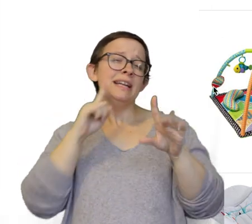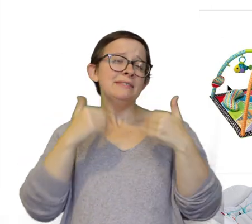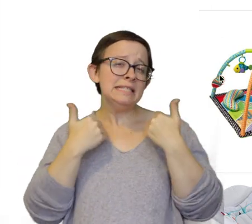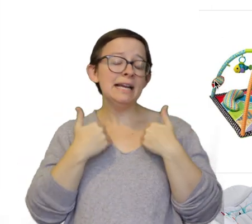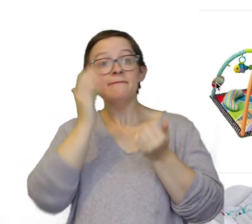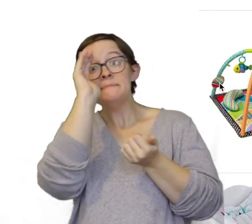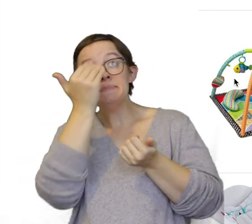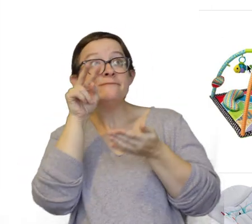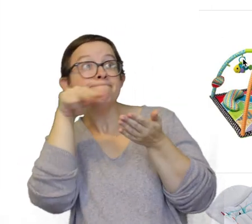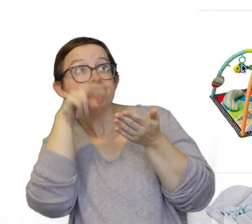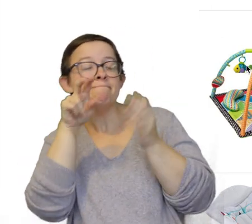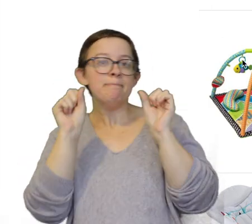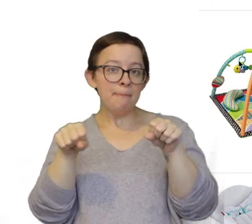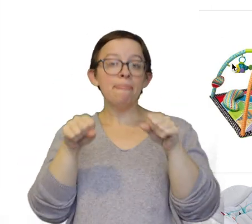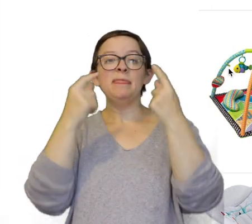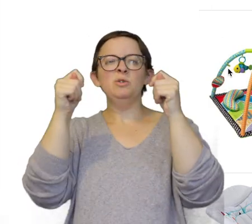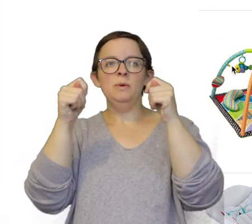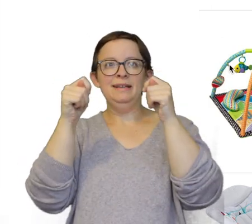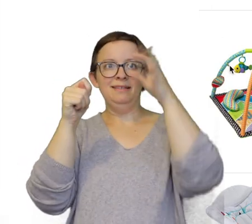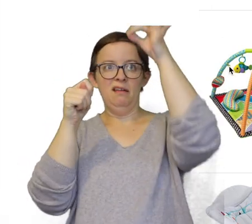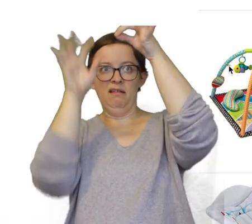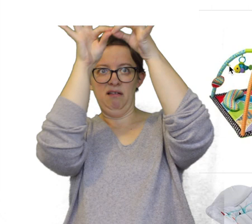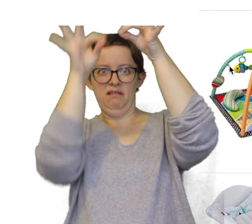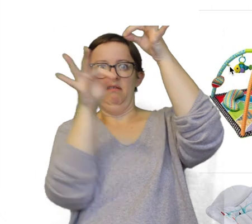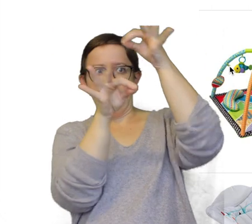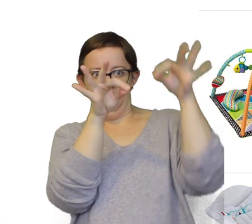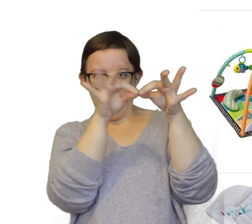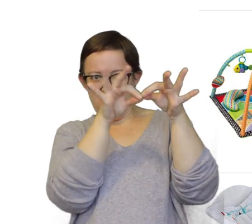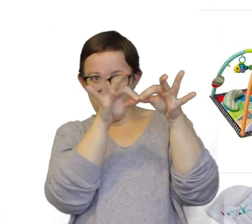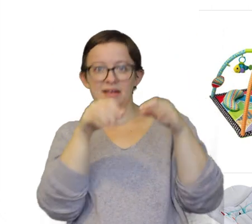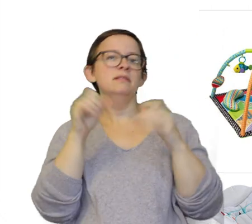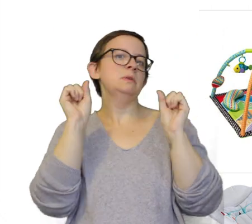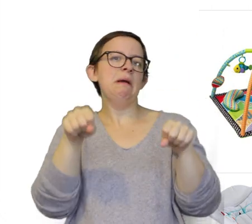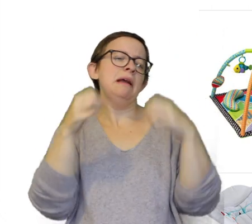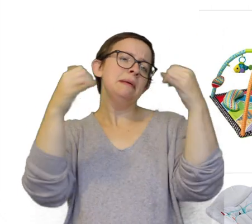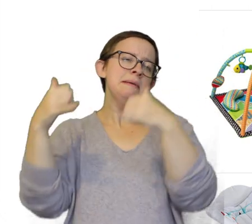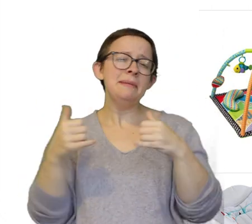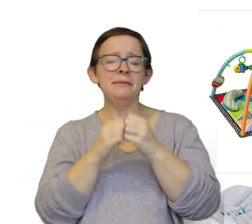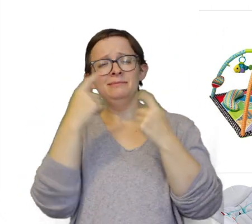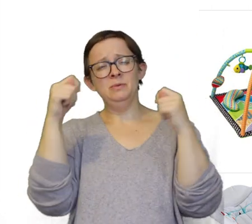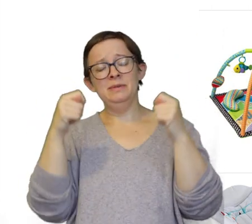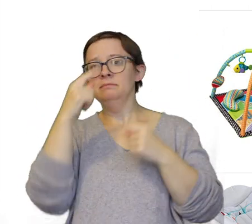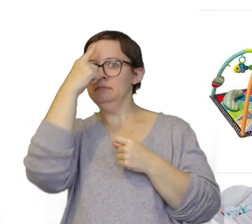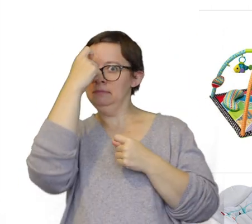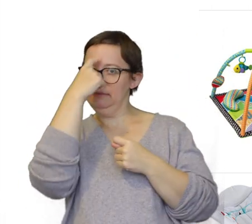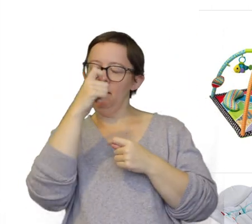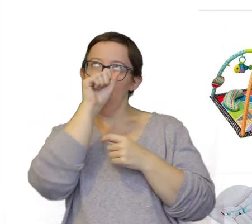Has a little mirror here they can look into. These toys can actually go down on the second rung here. So they can play with the toys. Mikko loved this one he was really tiny.